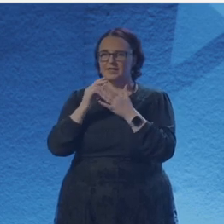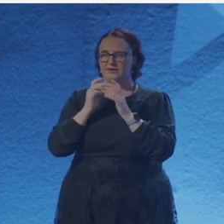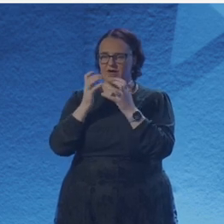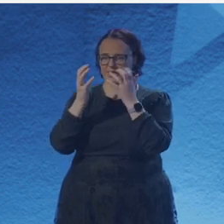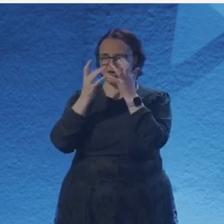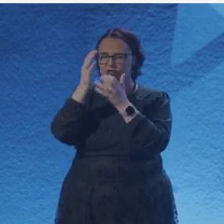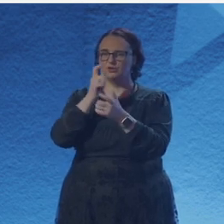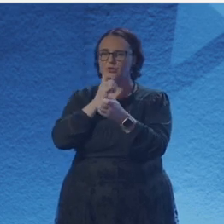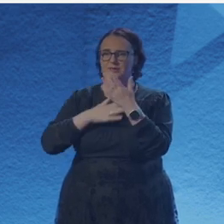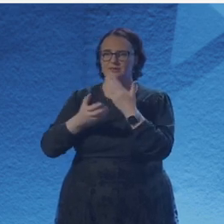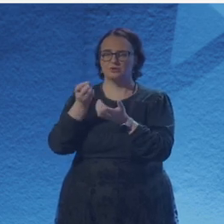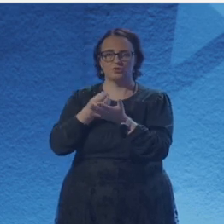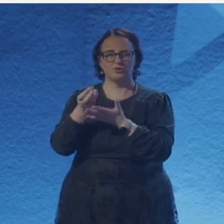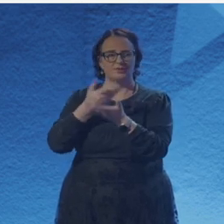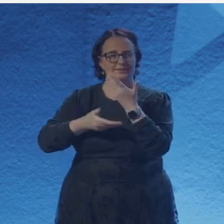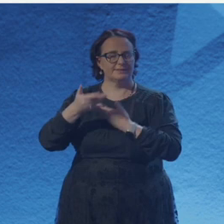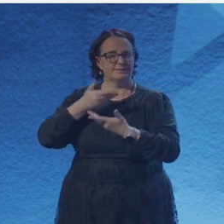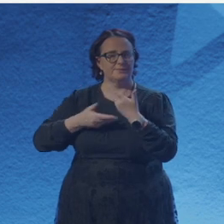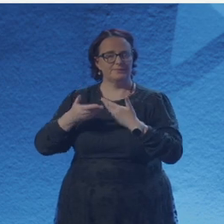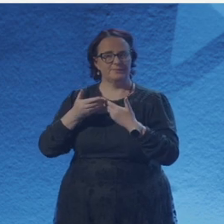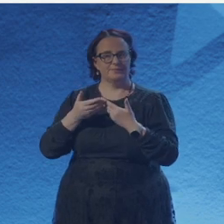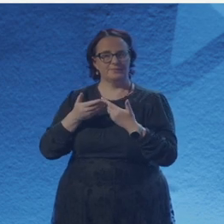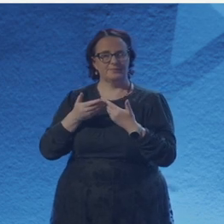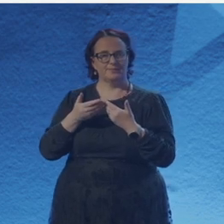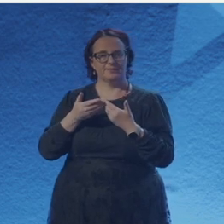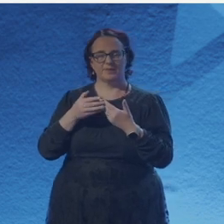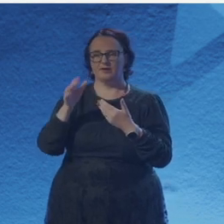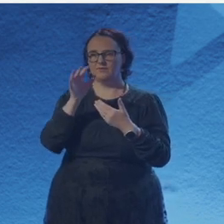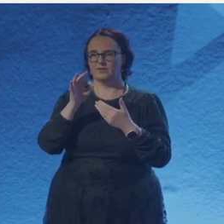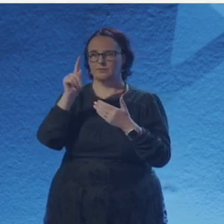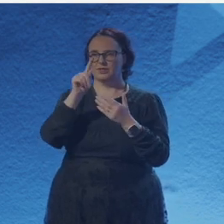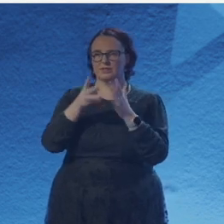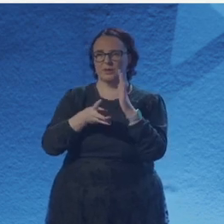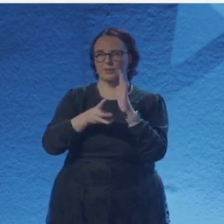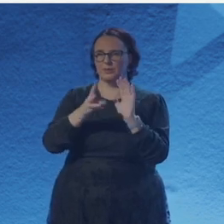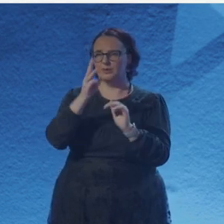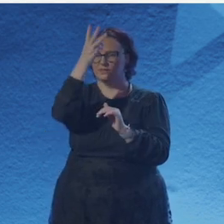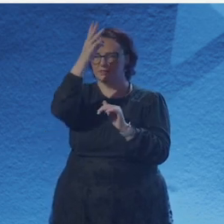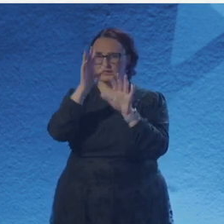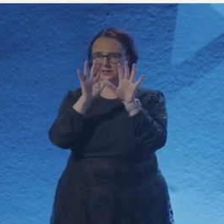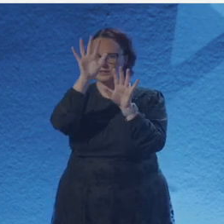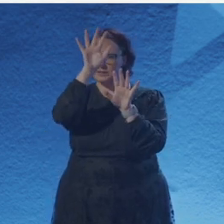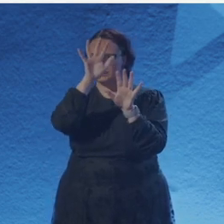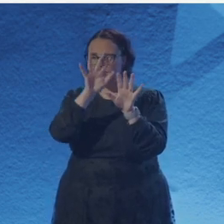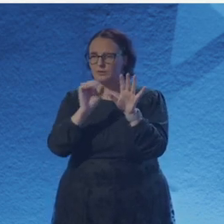coal-scuttle a stable for ember horses. Ash people squeezed out of the dark